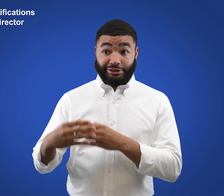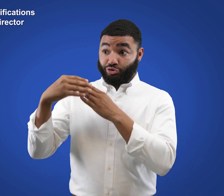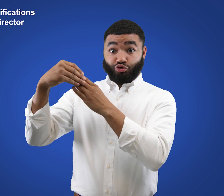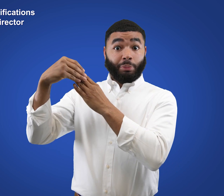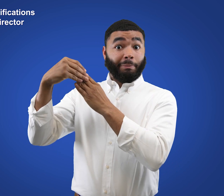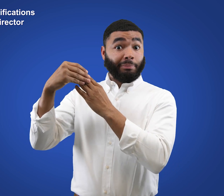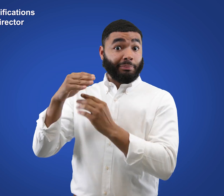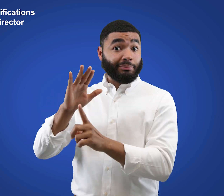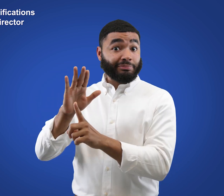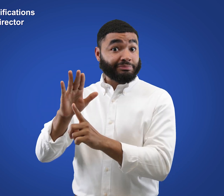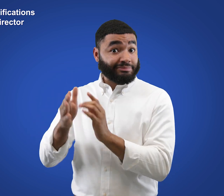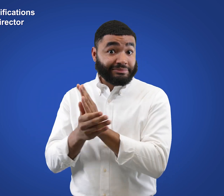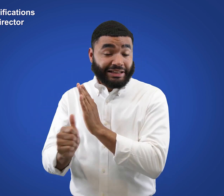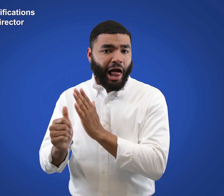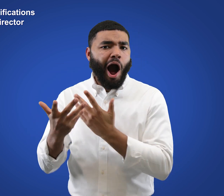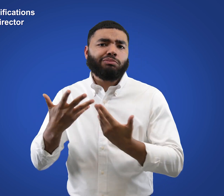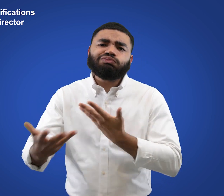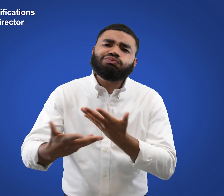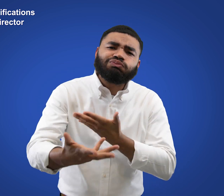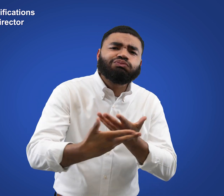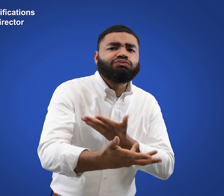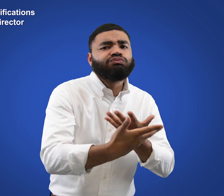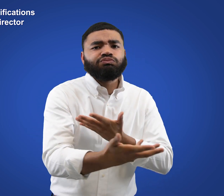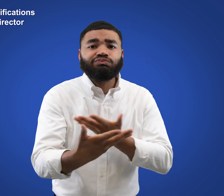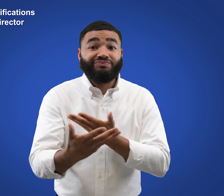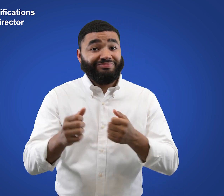highly developed leadership and interpersonal skills;